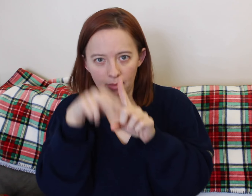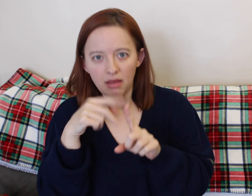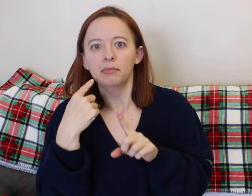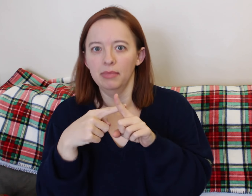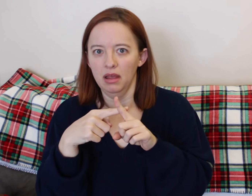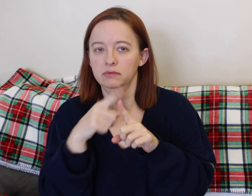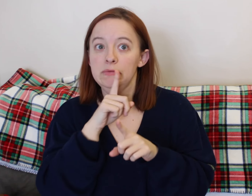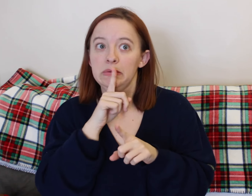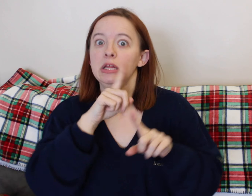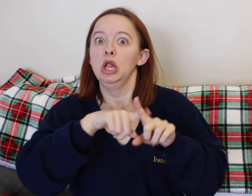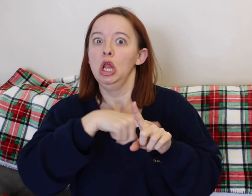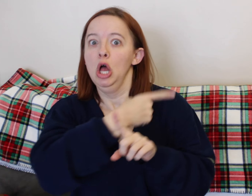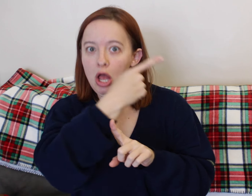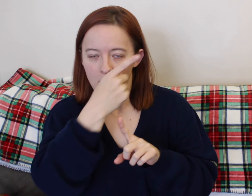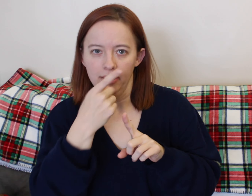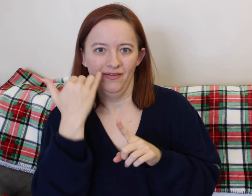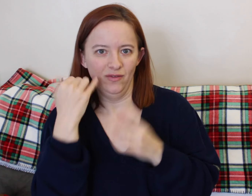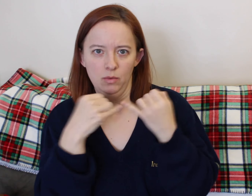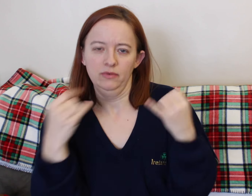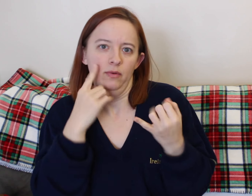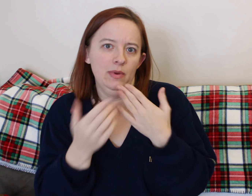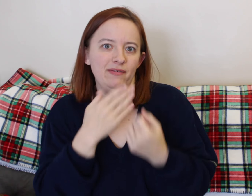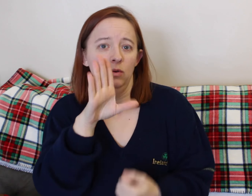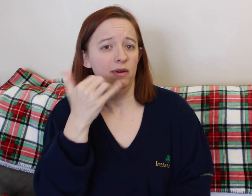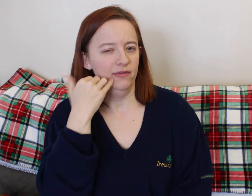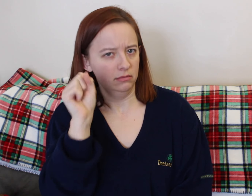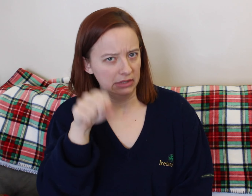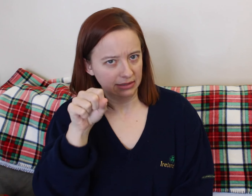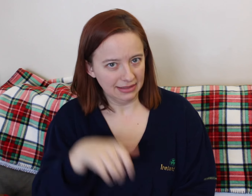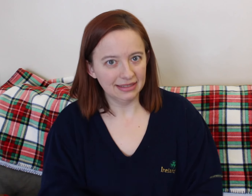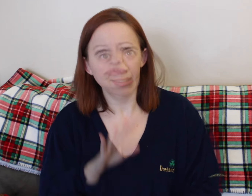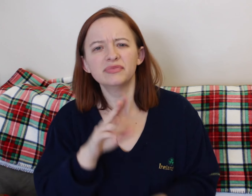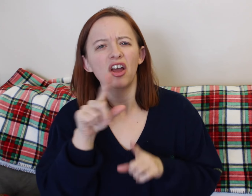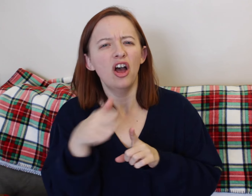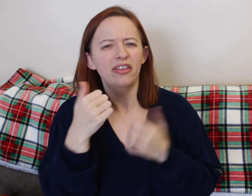That just means we have plenty of cord. We weren't stuck anywhere and it was just really good and perfect.